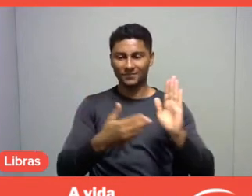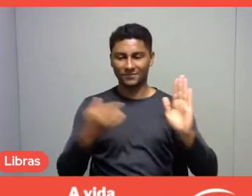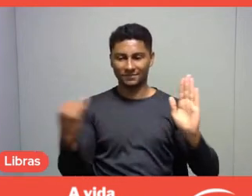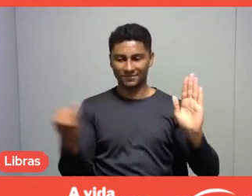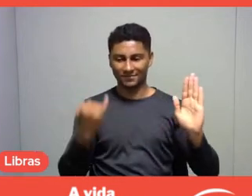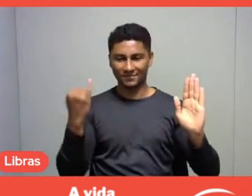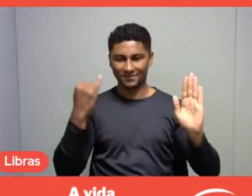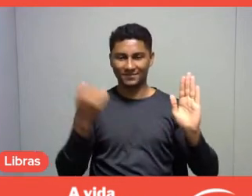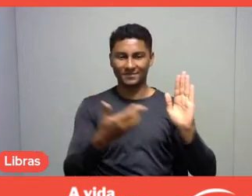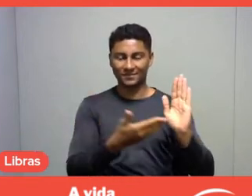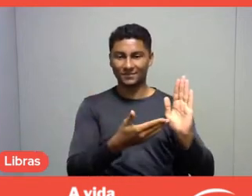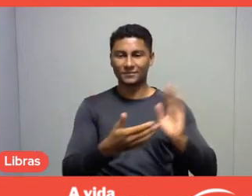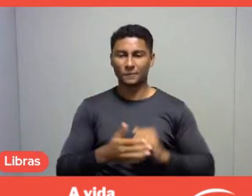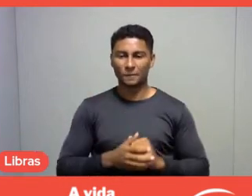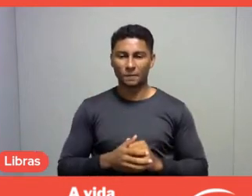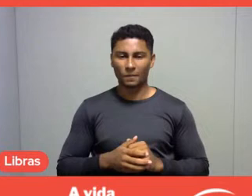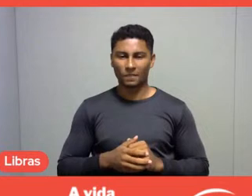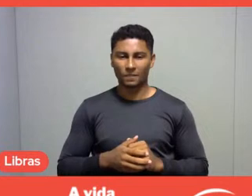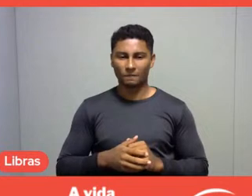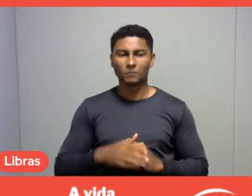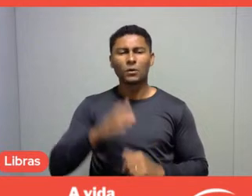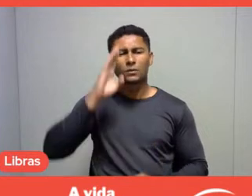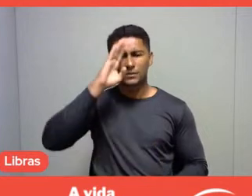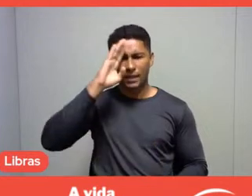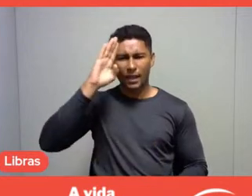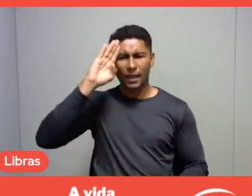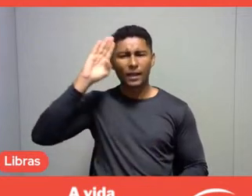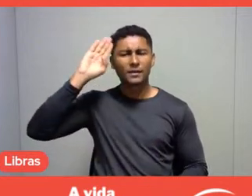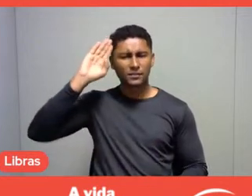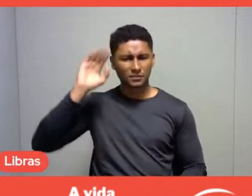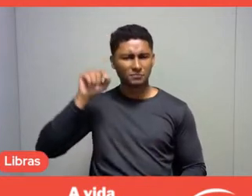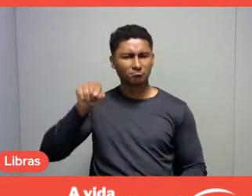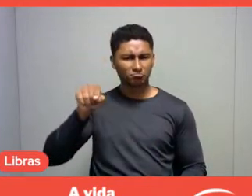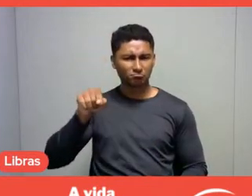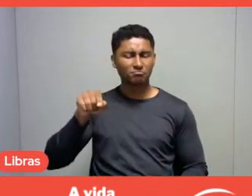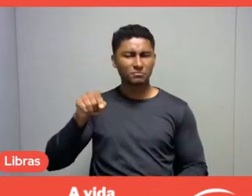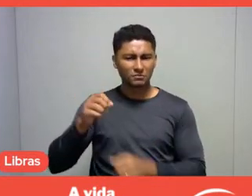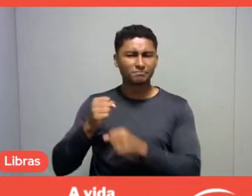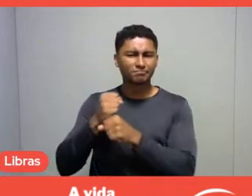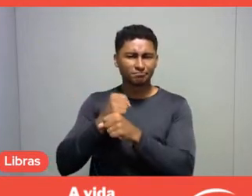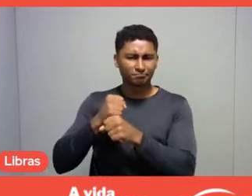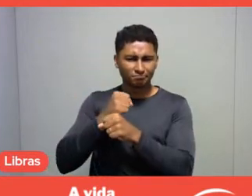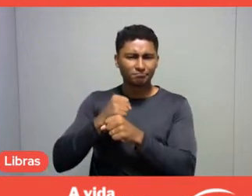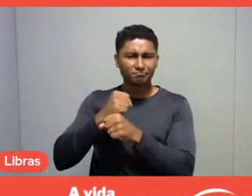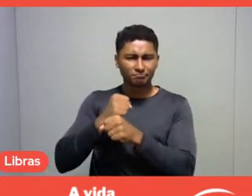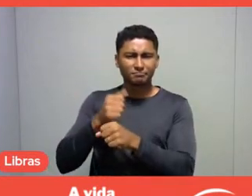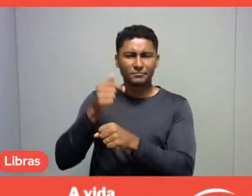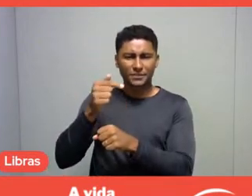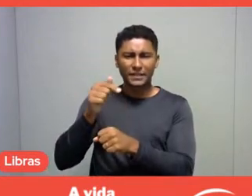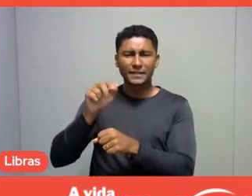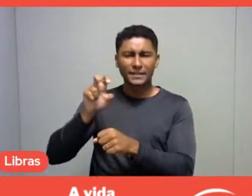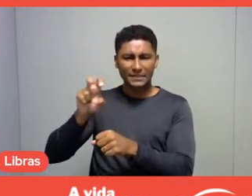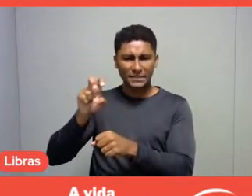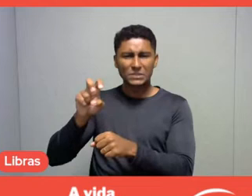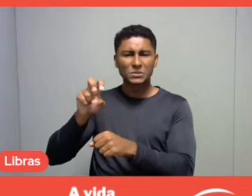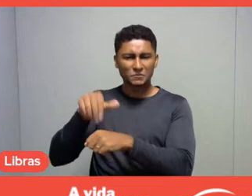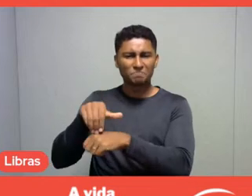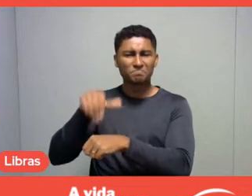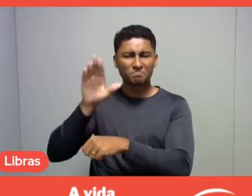I believe that Sesc has played a role, over more than 75 years, in giving meaning to leisure.